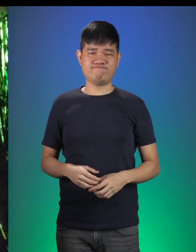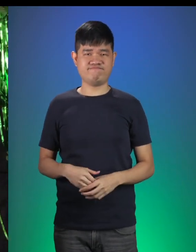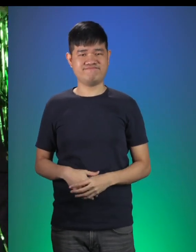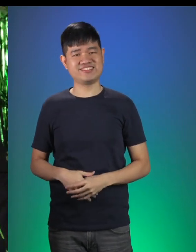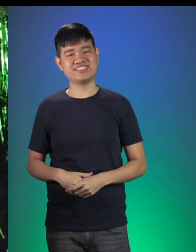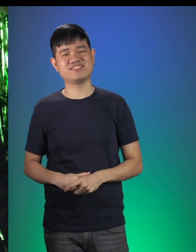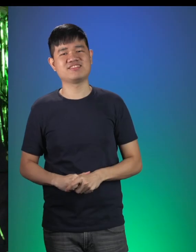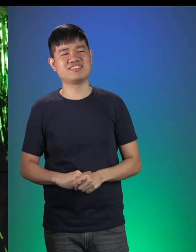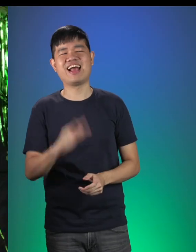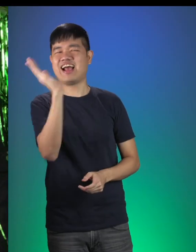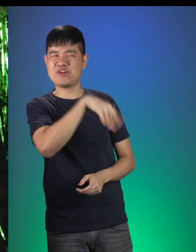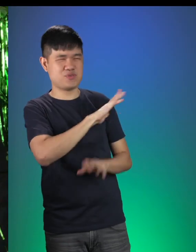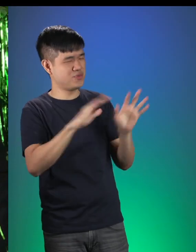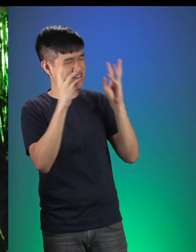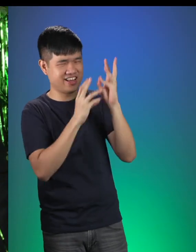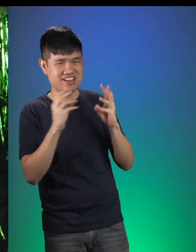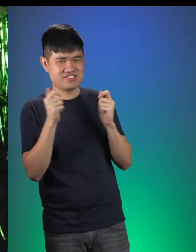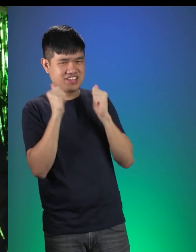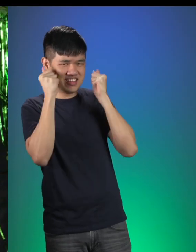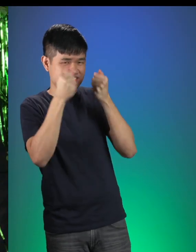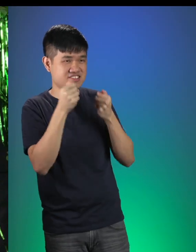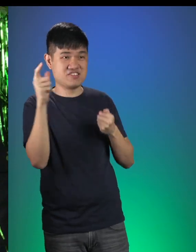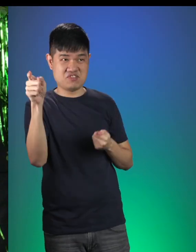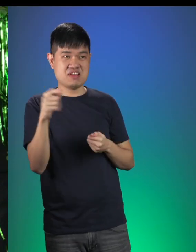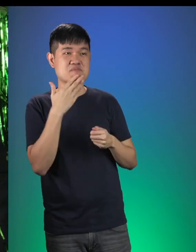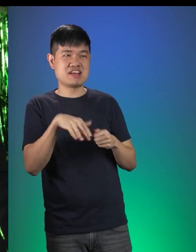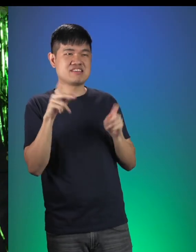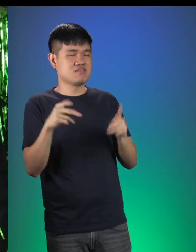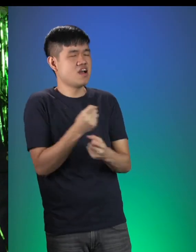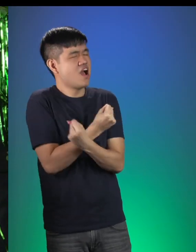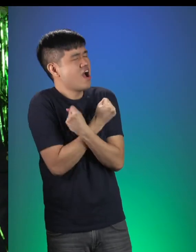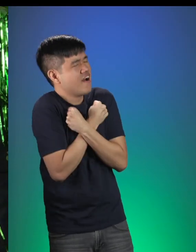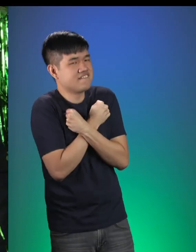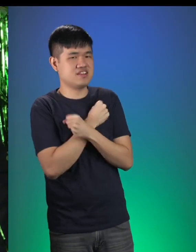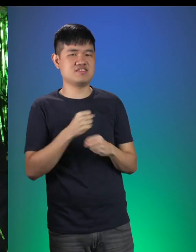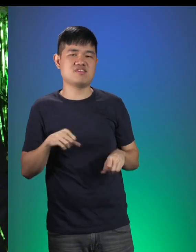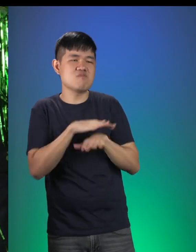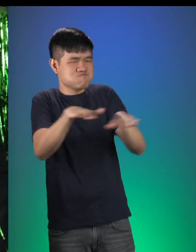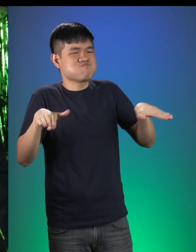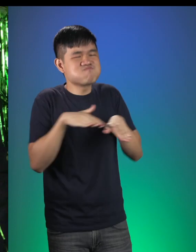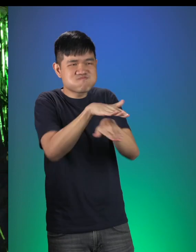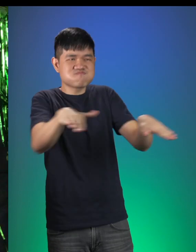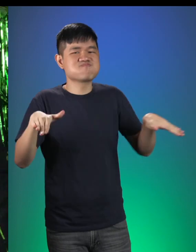Big Brother: Don’t you worry Little Red. Sometimes the troll loves to jump into the water for a swim.